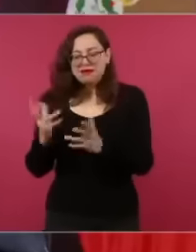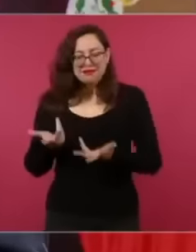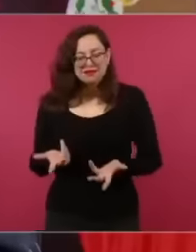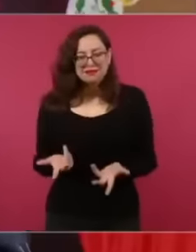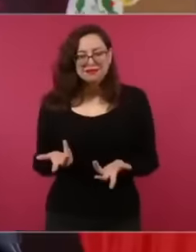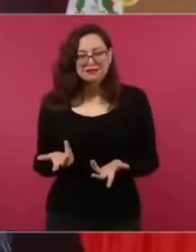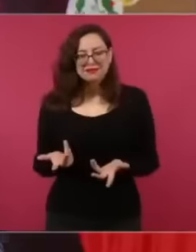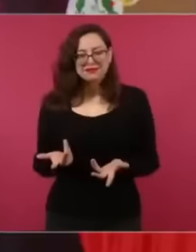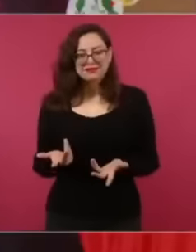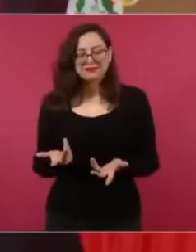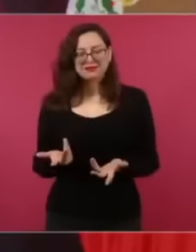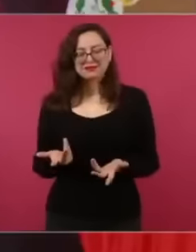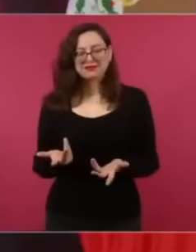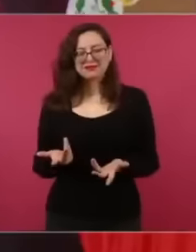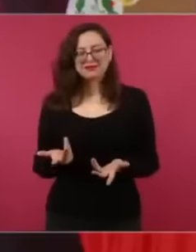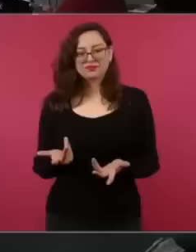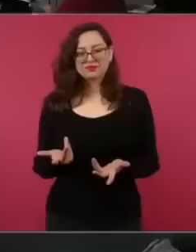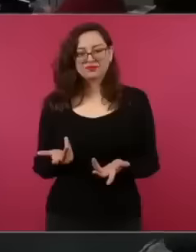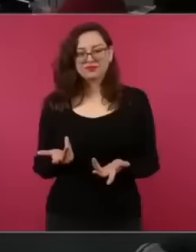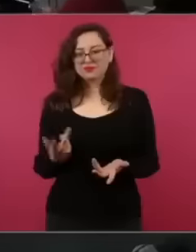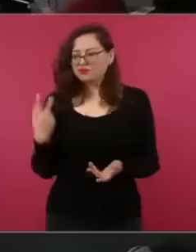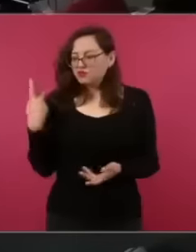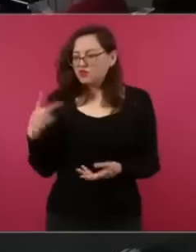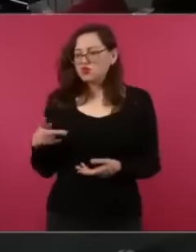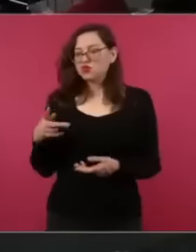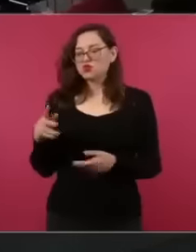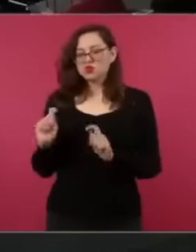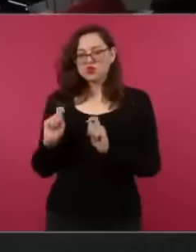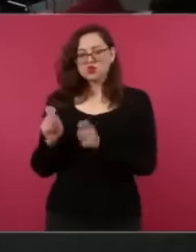of the people's money. If he